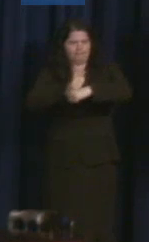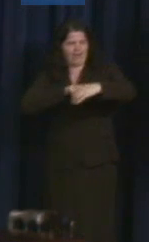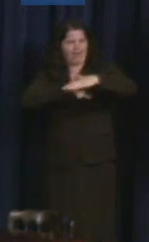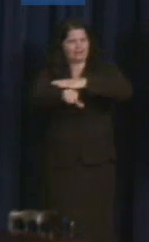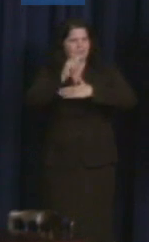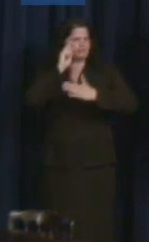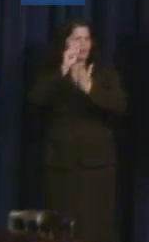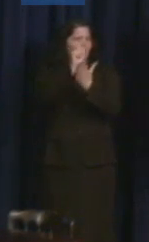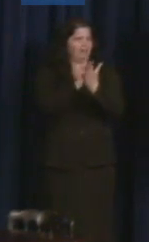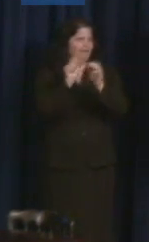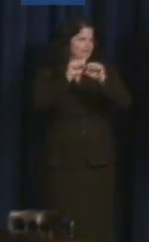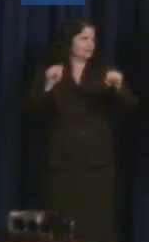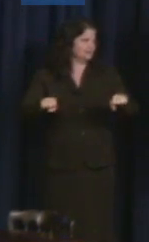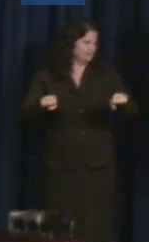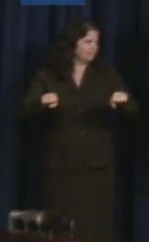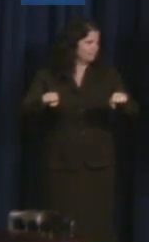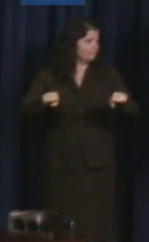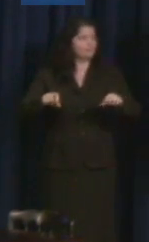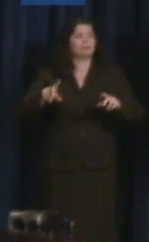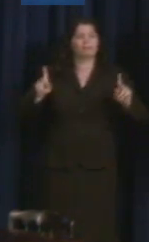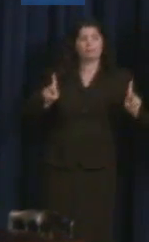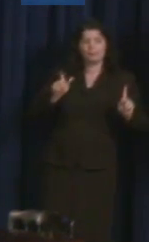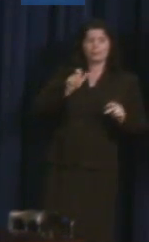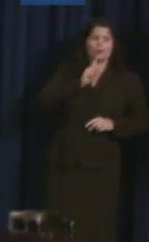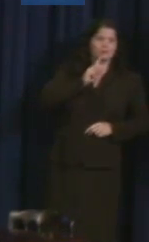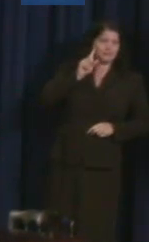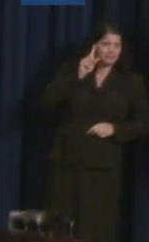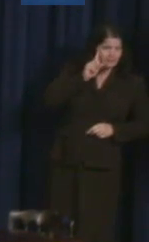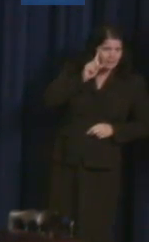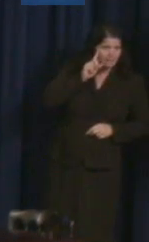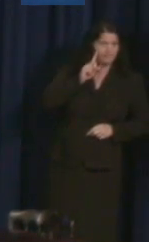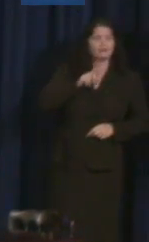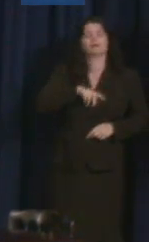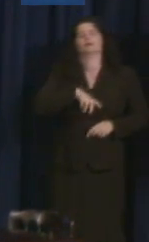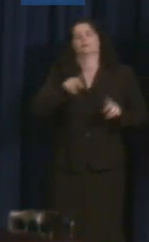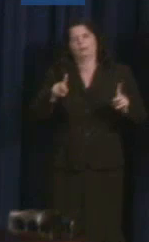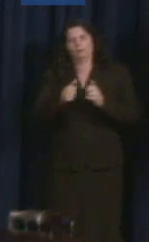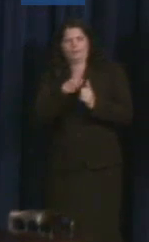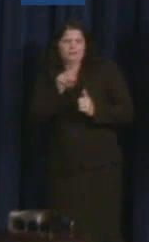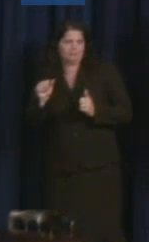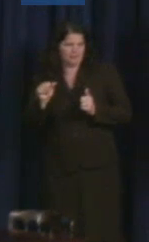for individuals who are deaf and people with disabilities.